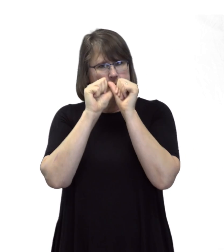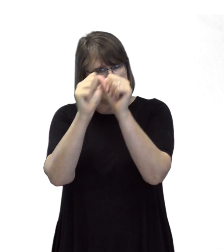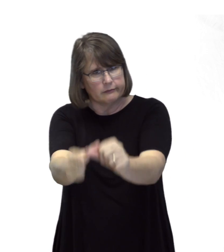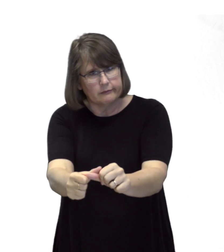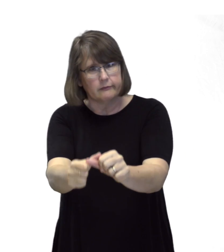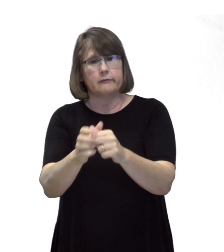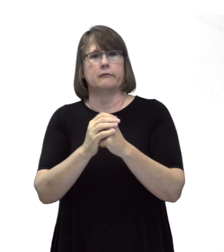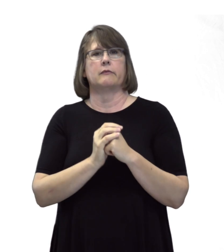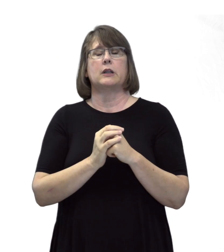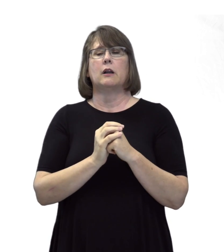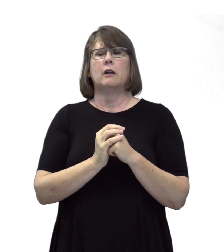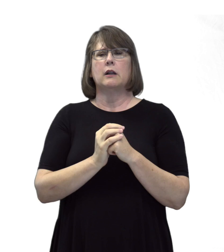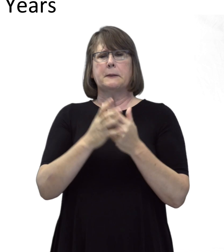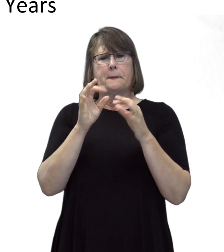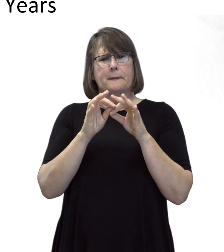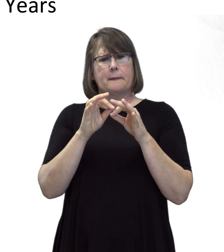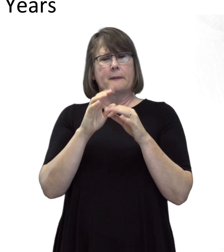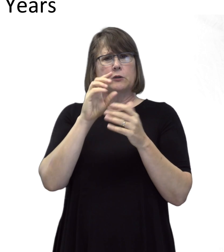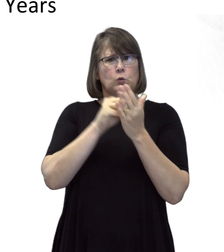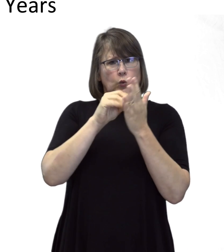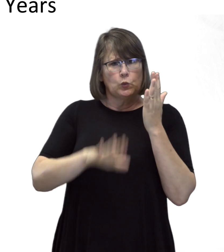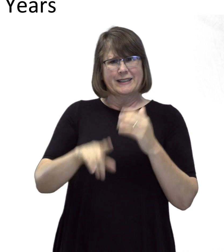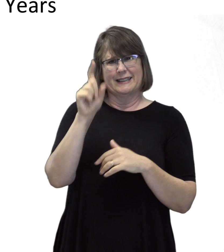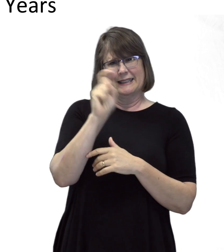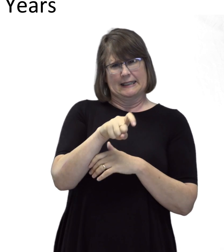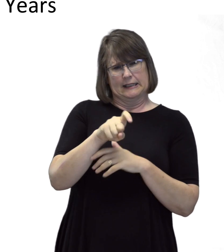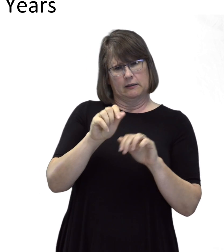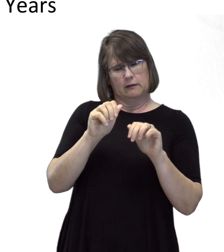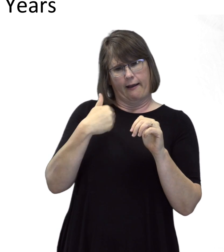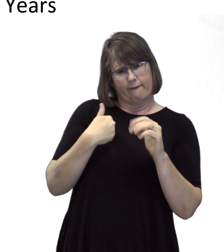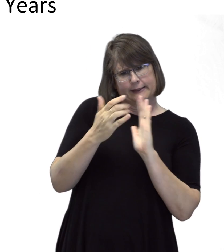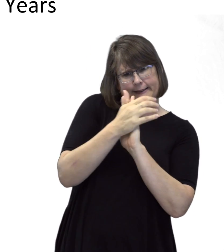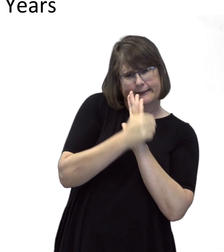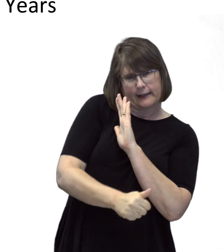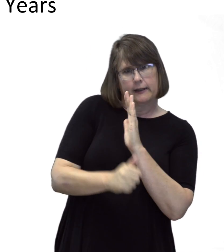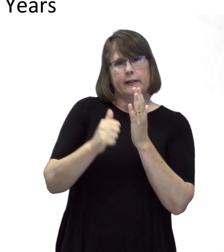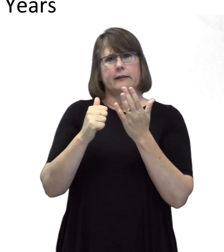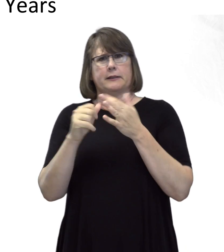Students need to be able to explain the challenges